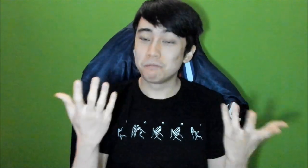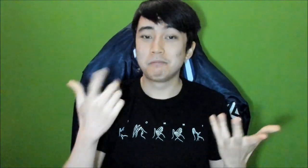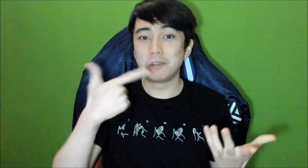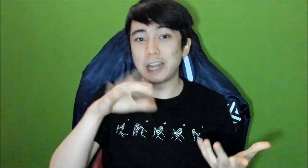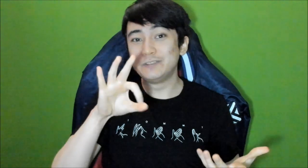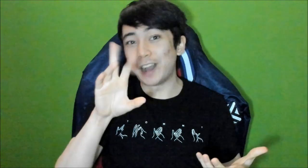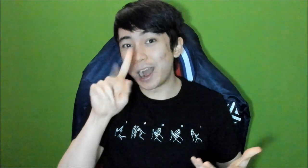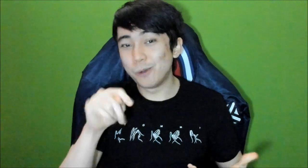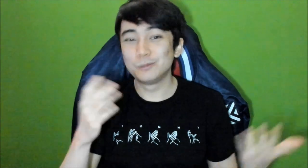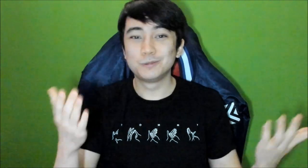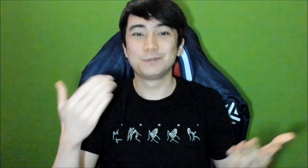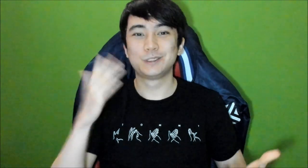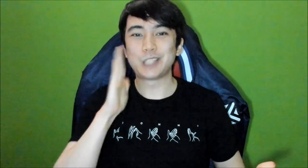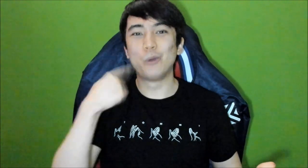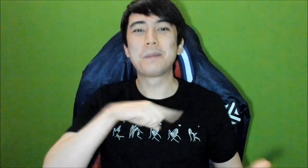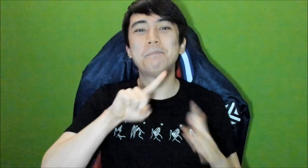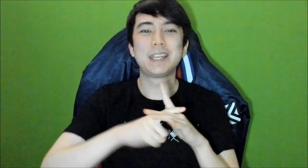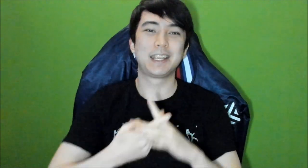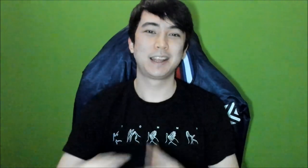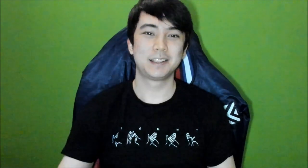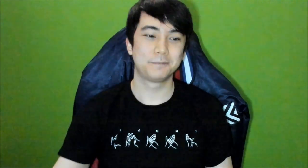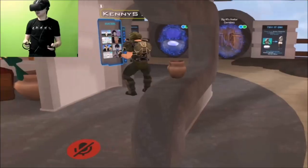Let's find out. Shall we begin?